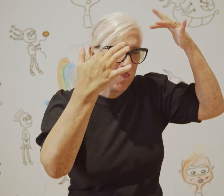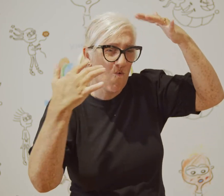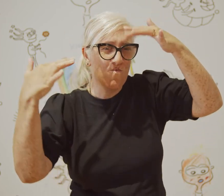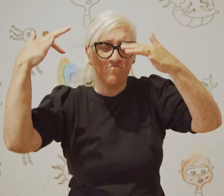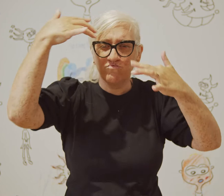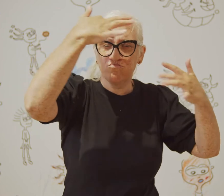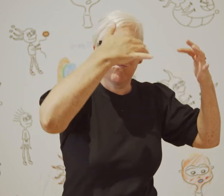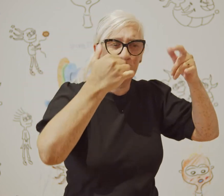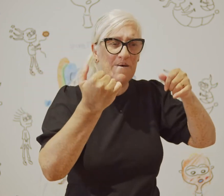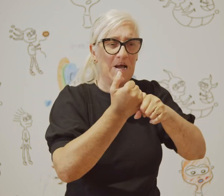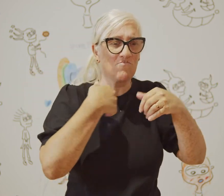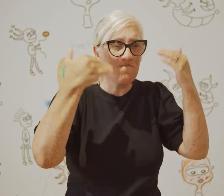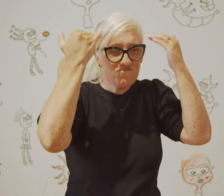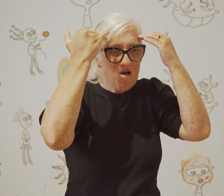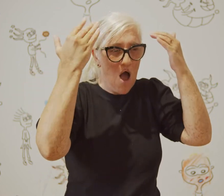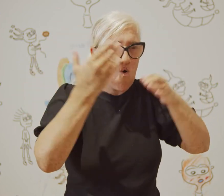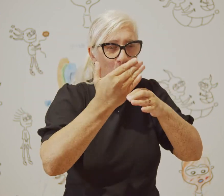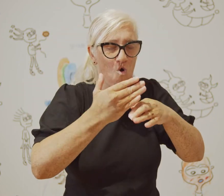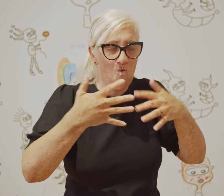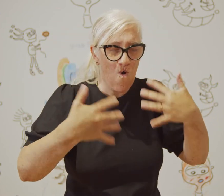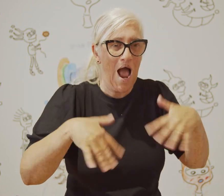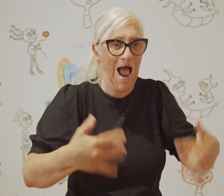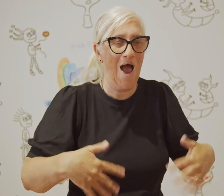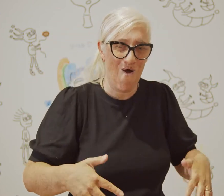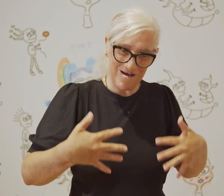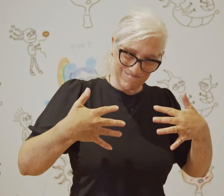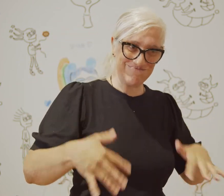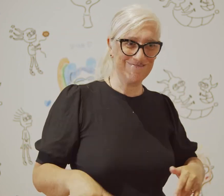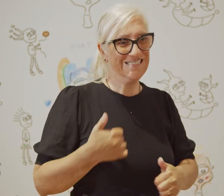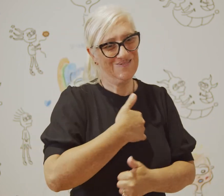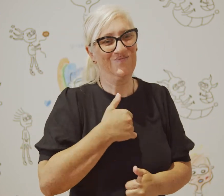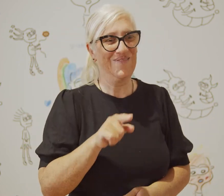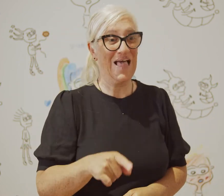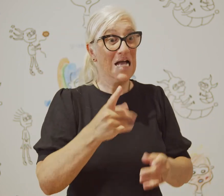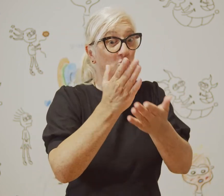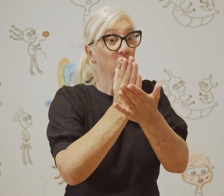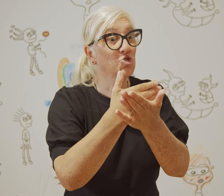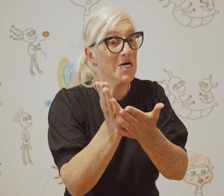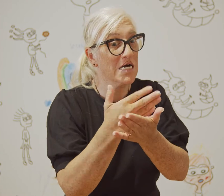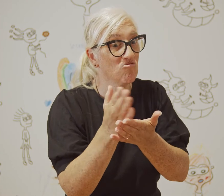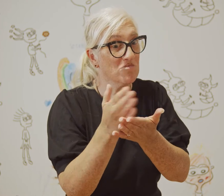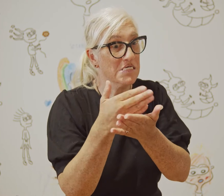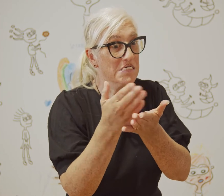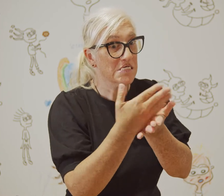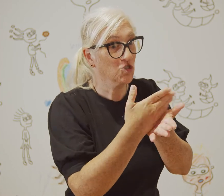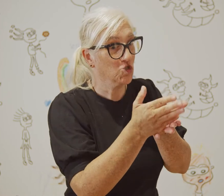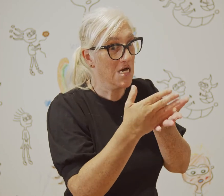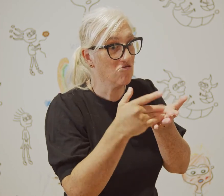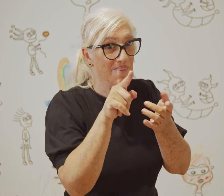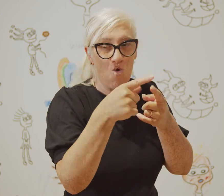It definitely makes my brain work as well. So I enjoy all of those aspects, and then sharing the work